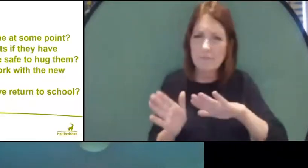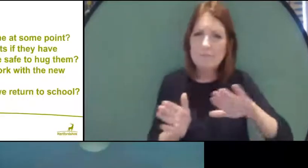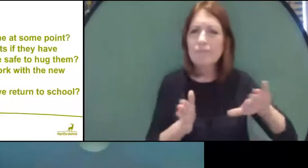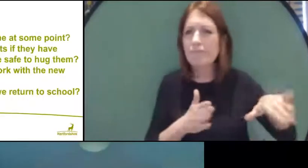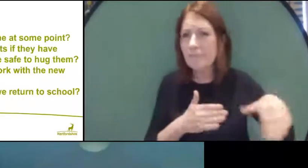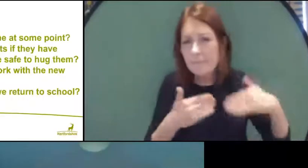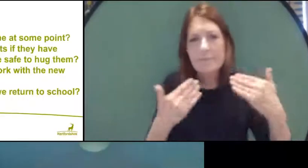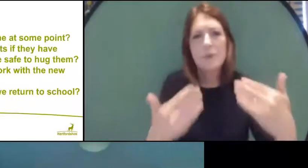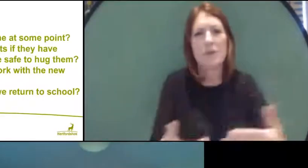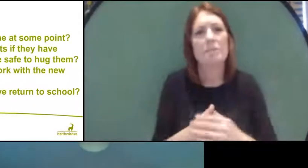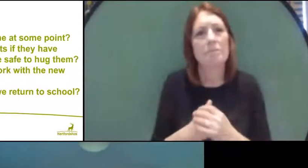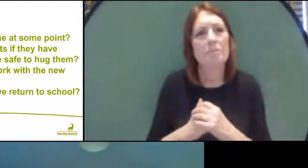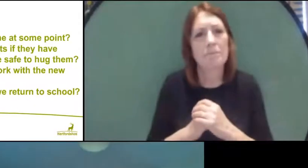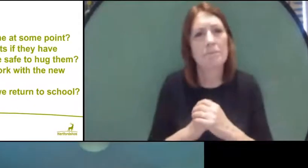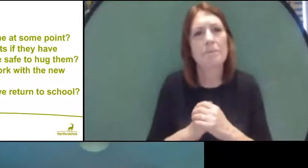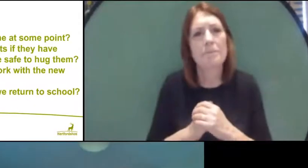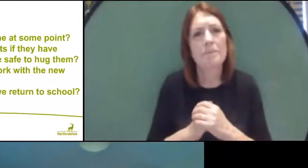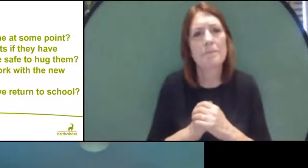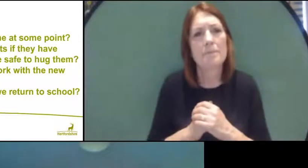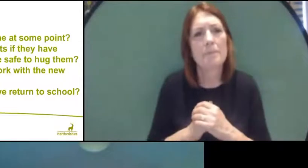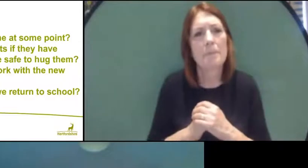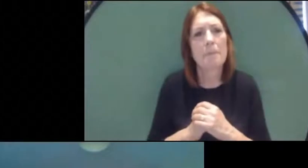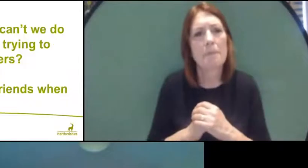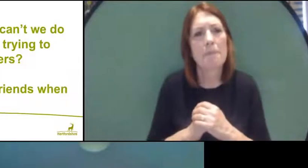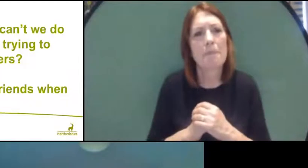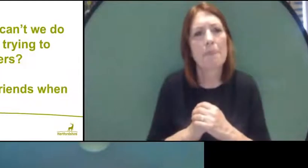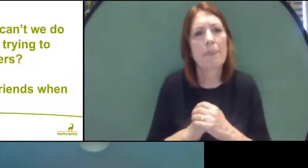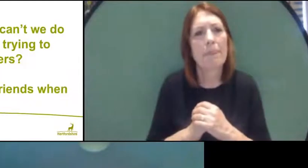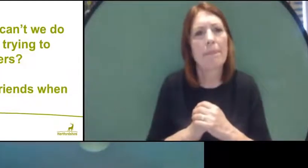So, I don't know whether they've got any other questions on my thing here.